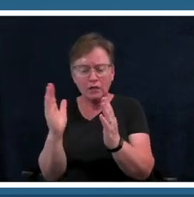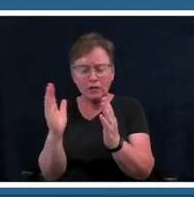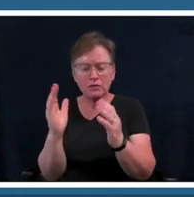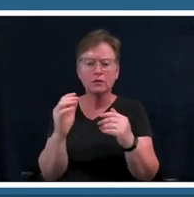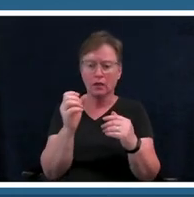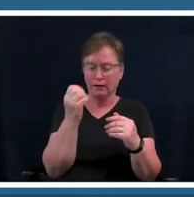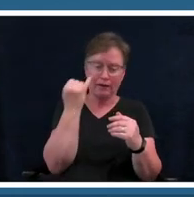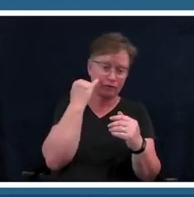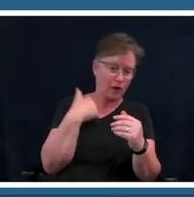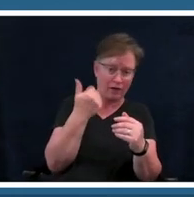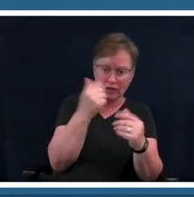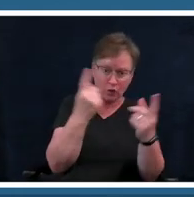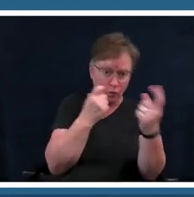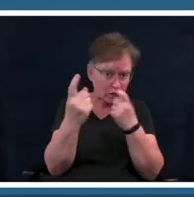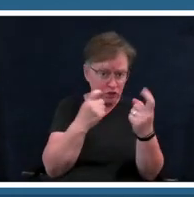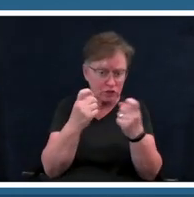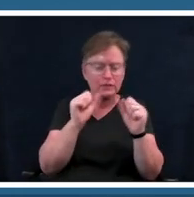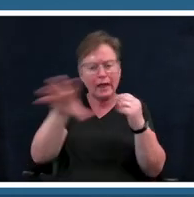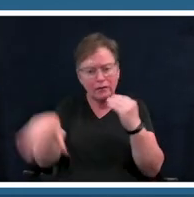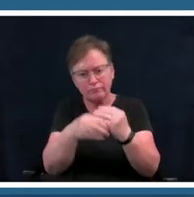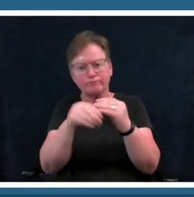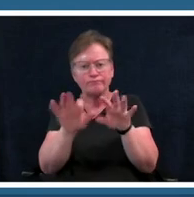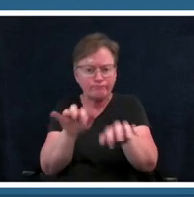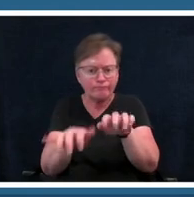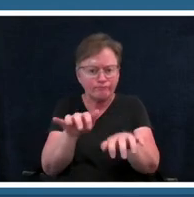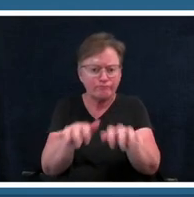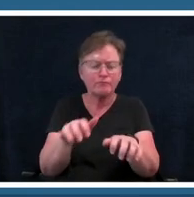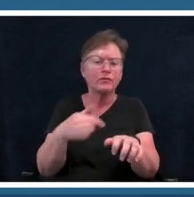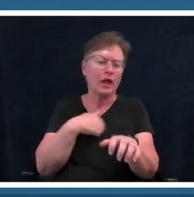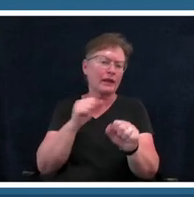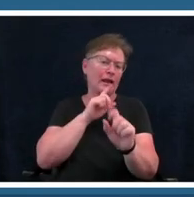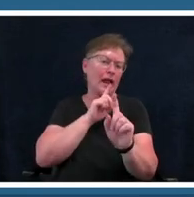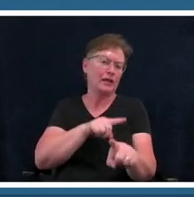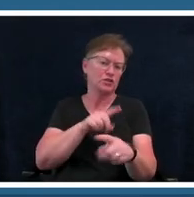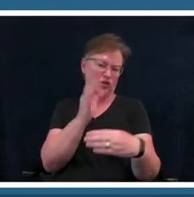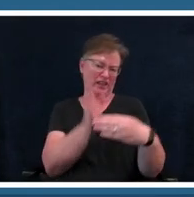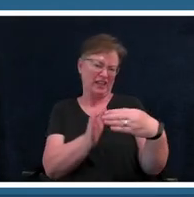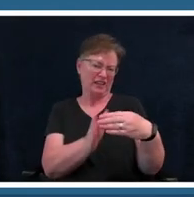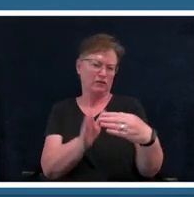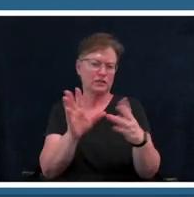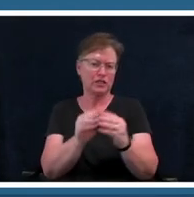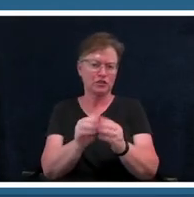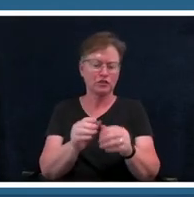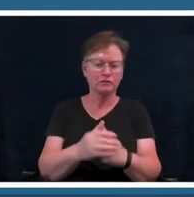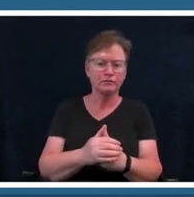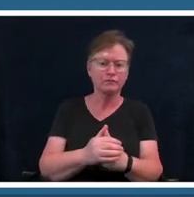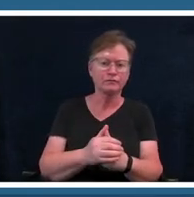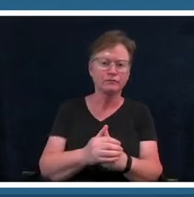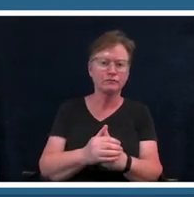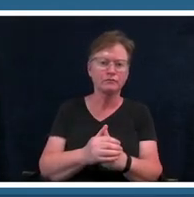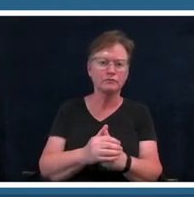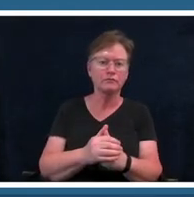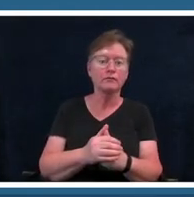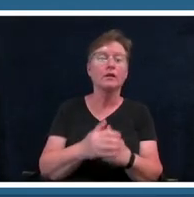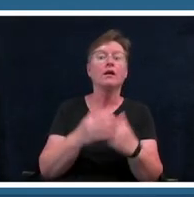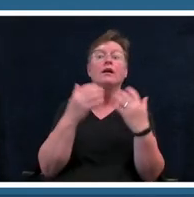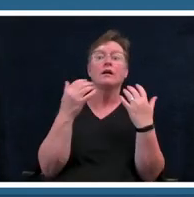box as well and i can answer them at the end of the session